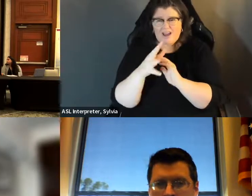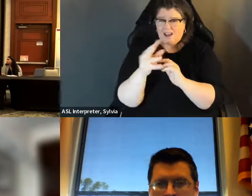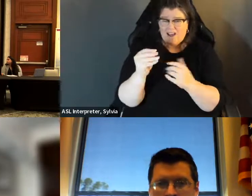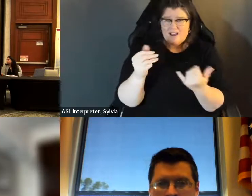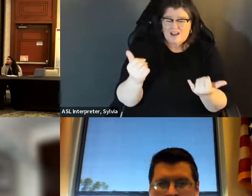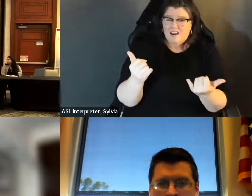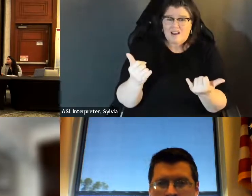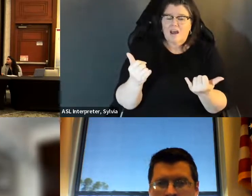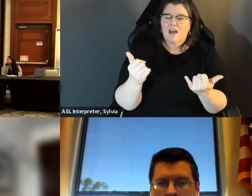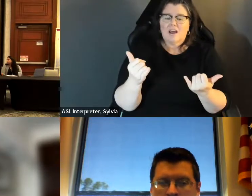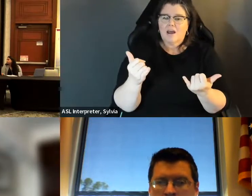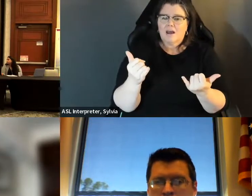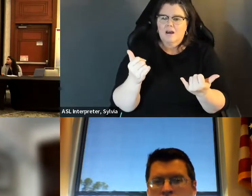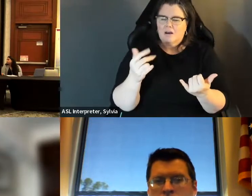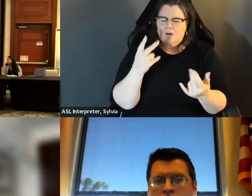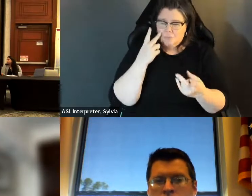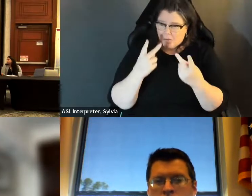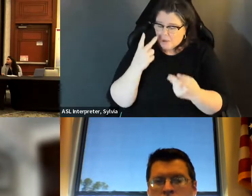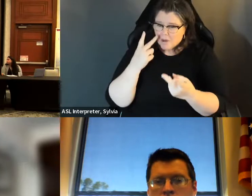There There are lots of places where the where our access to the ballot on an individual basis at this presenter, that precinct can be curtailed but I think it's important for us to understand that there is an overall messaging right now in fact you will see it in places